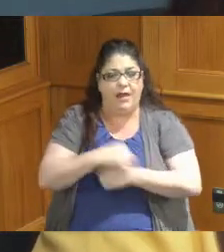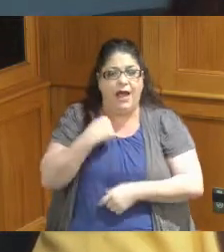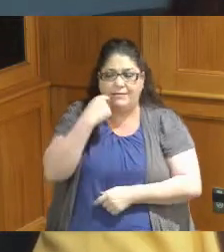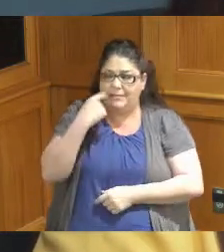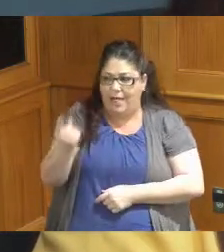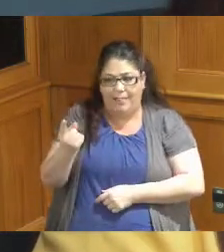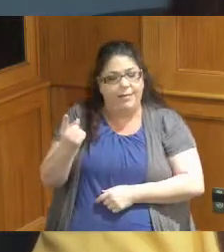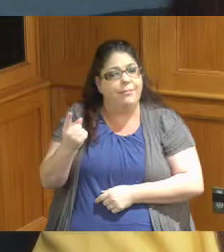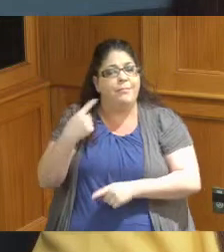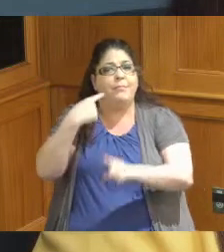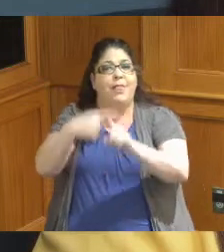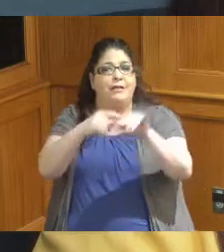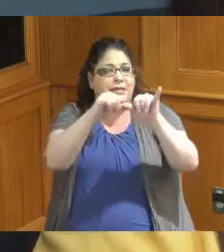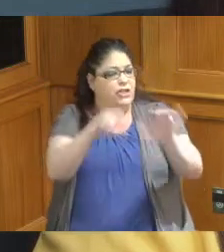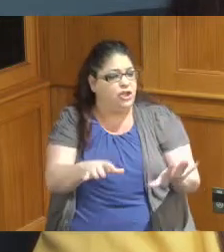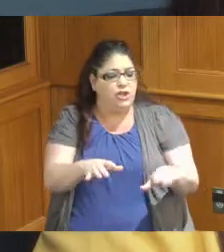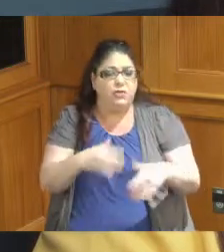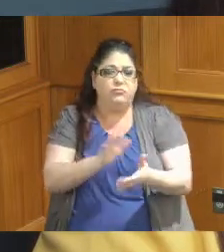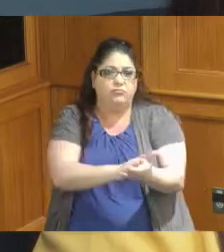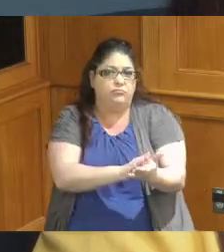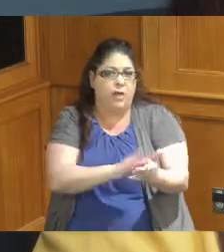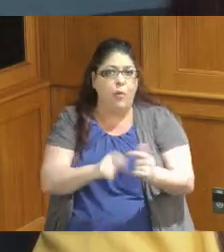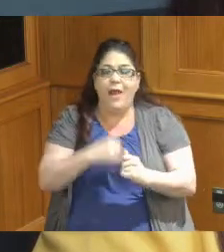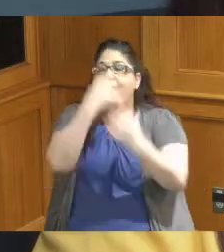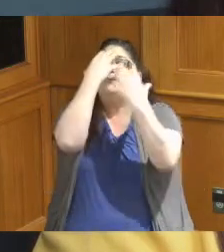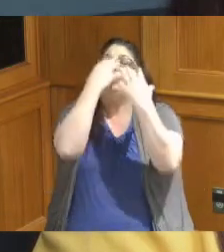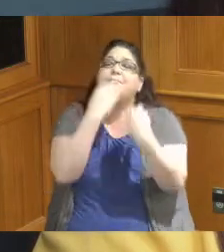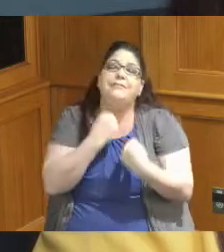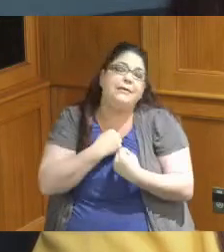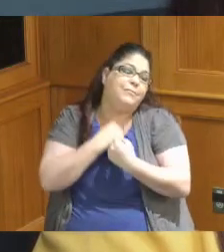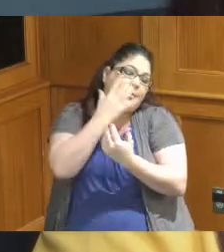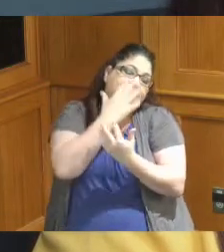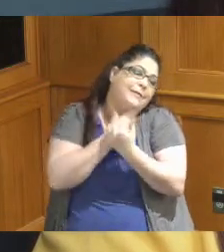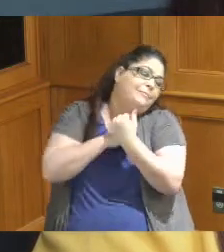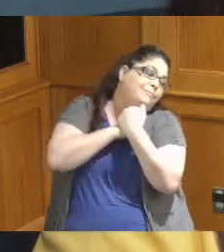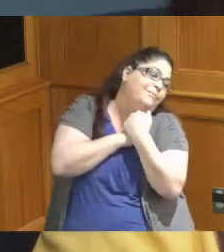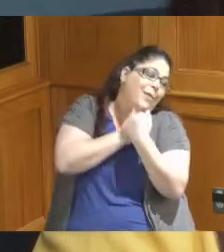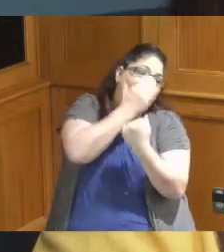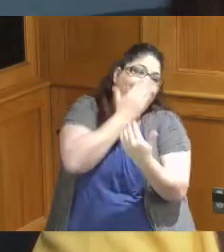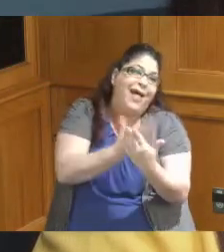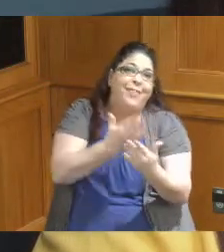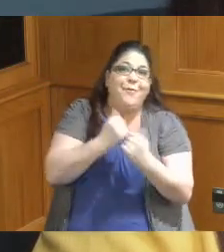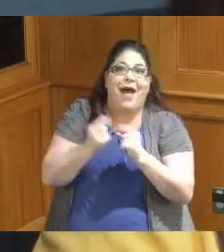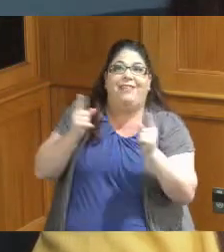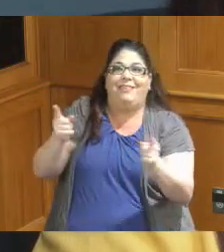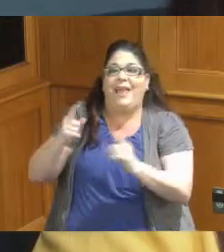with our Engineer that when I go to sleep I sleep well because I know they're right on top of it so